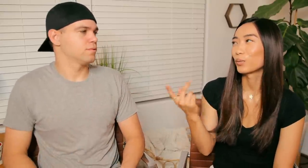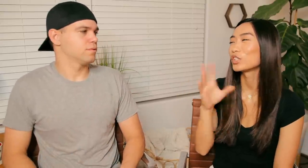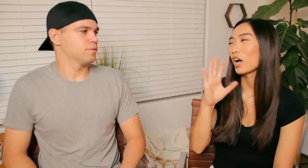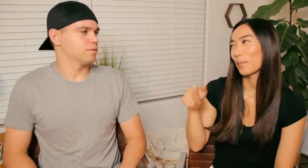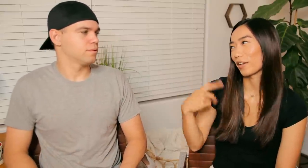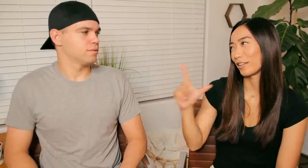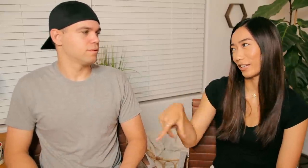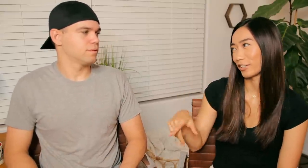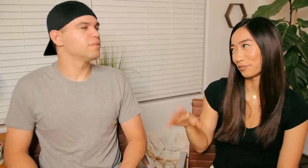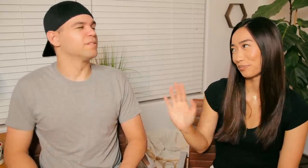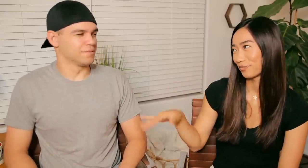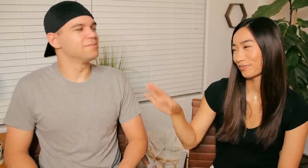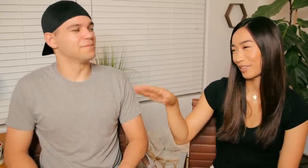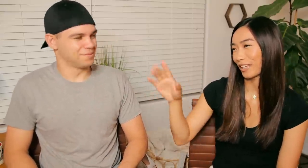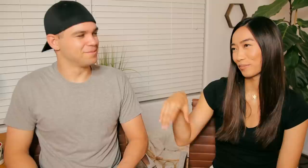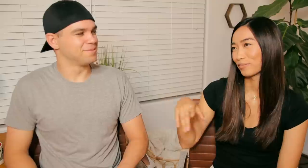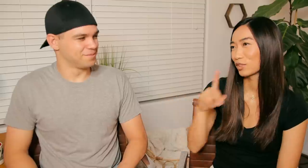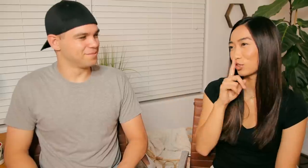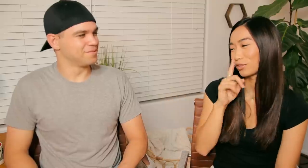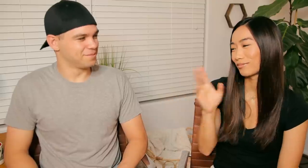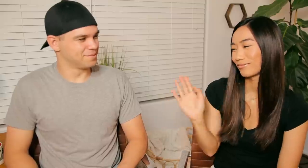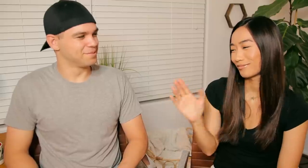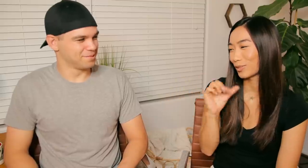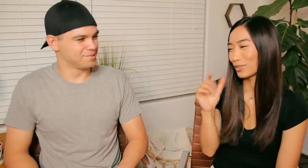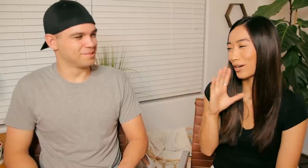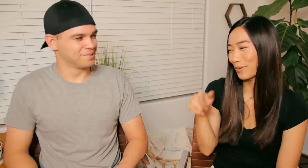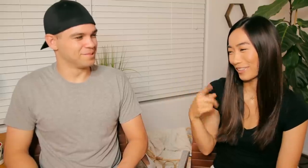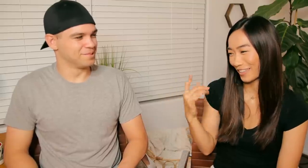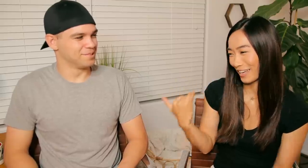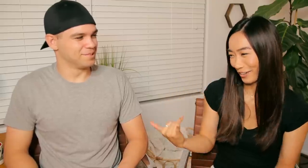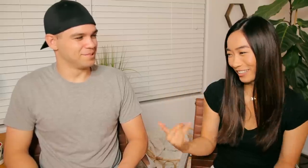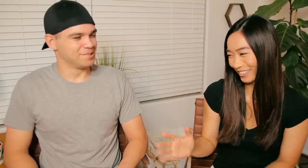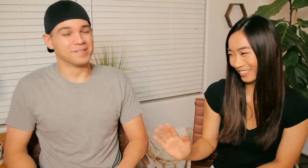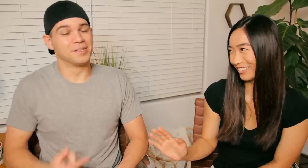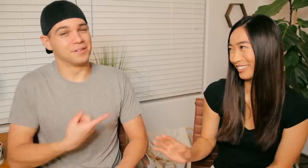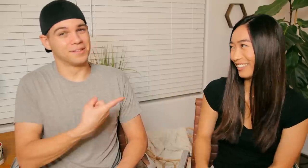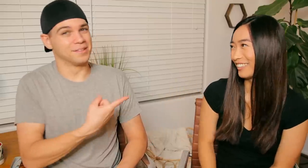E: We'll talk about it later like shhh 🤫 don't talk about that now